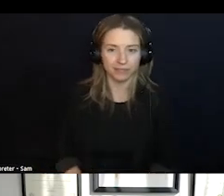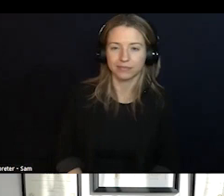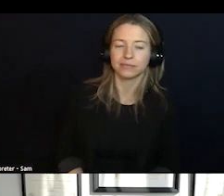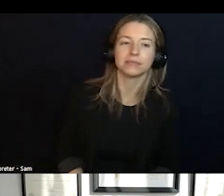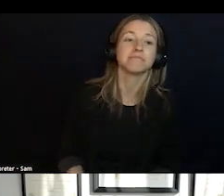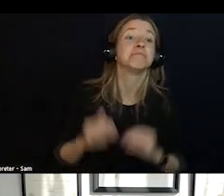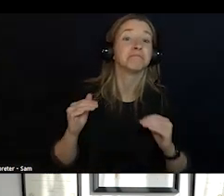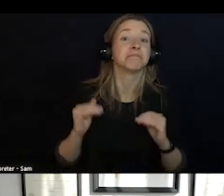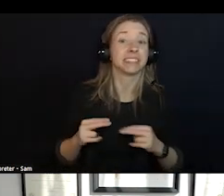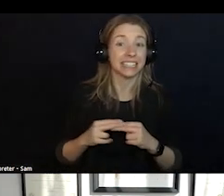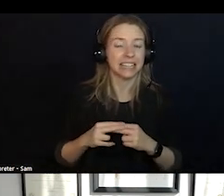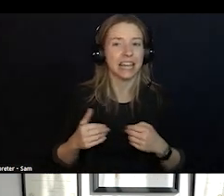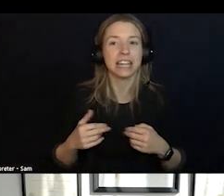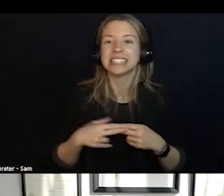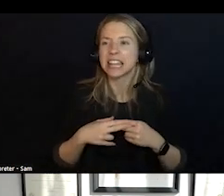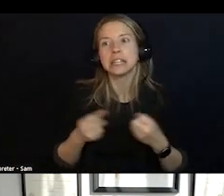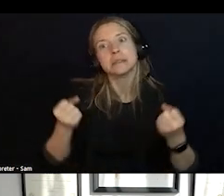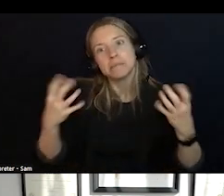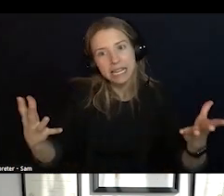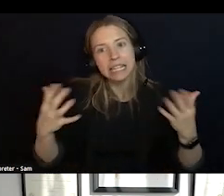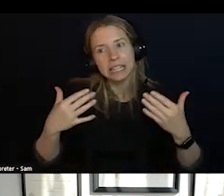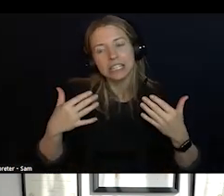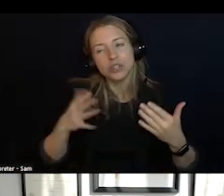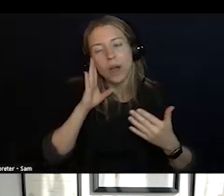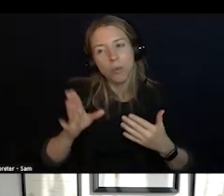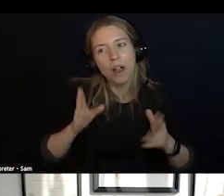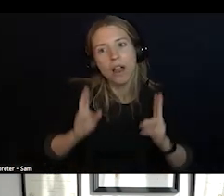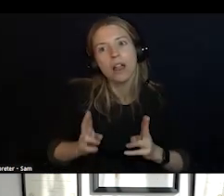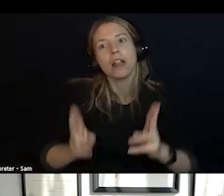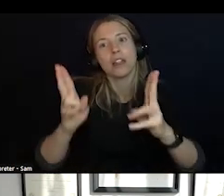I HAVE A NUMBER OF SLIDES SO I WILL GO THROUGH THEM QUICKLY. HOPEFULLY WE CAN GET TO SOME OF THE IMPORTANT POINTS.